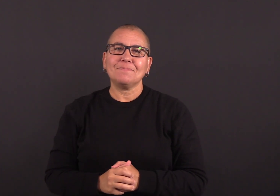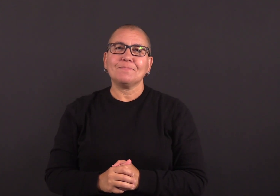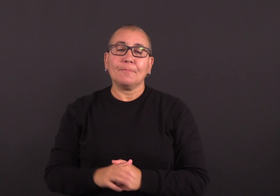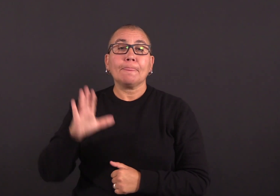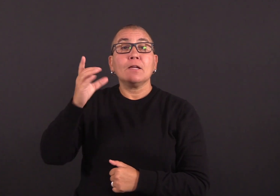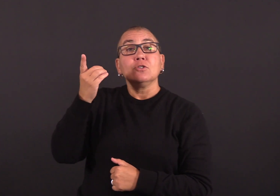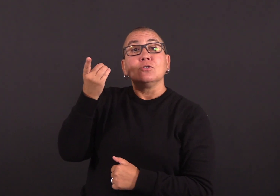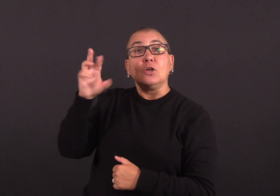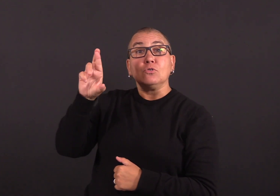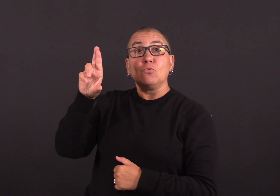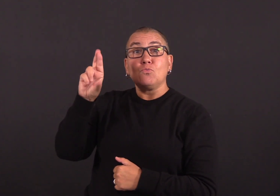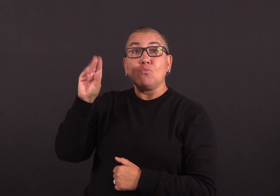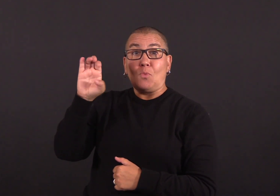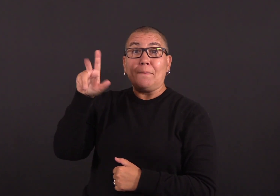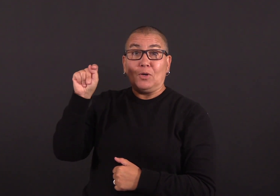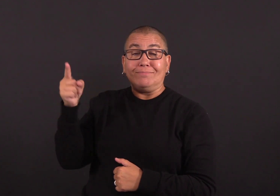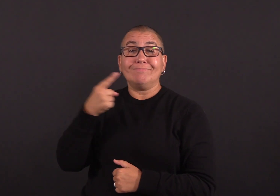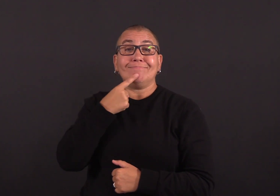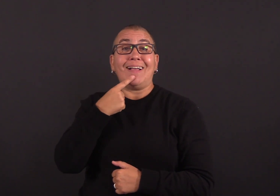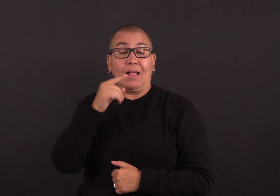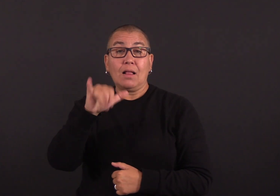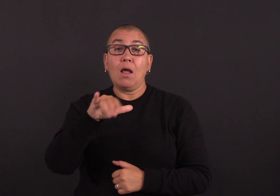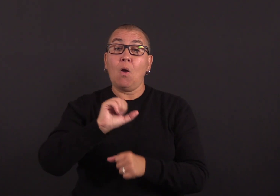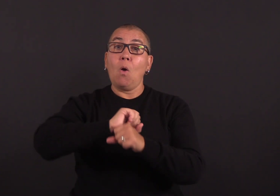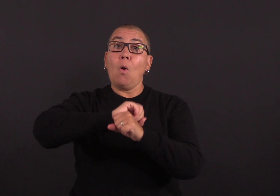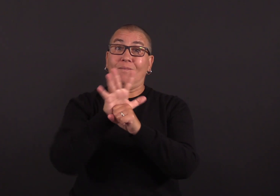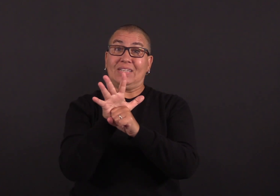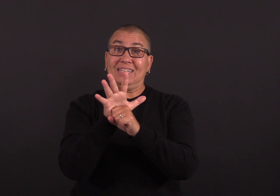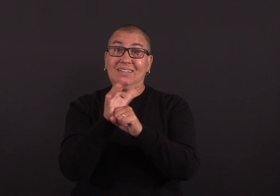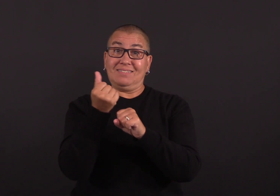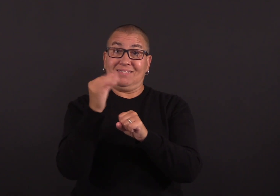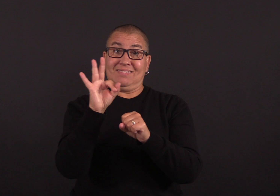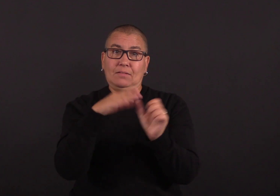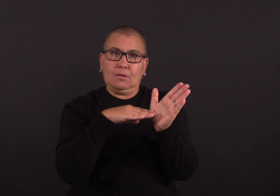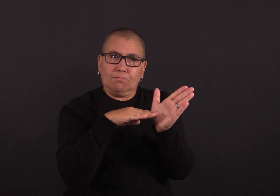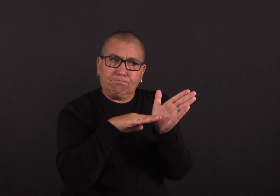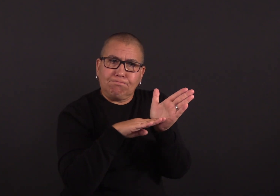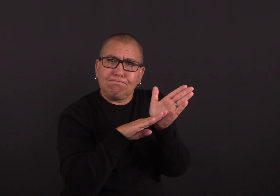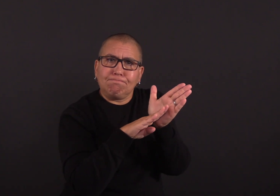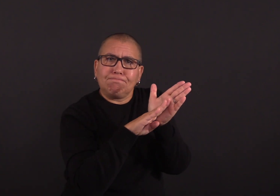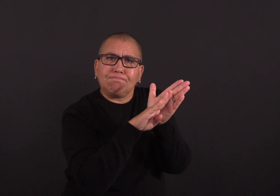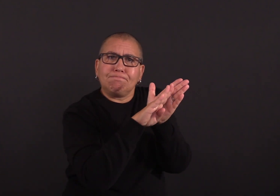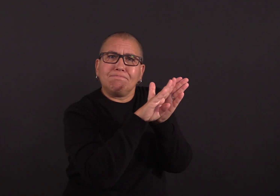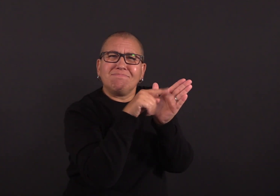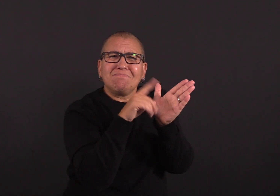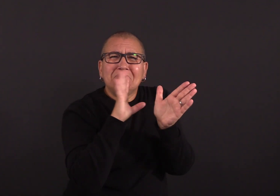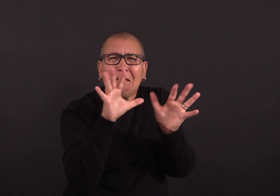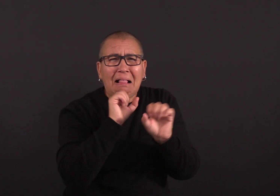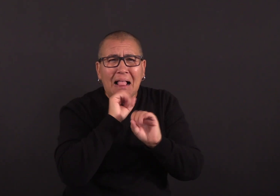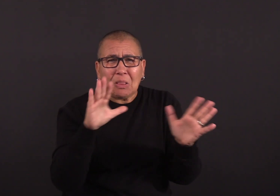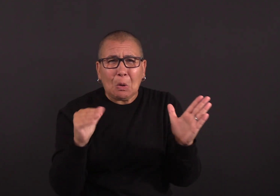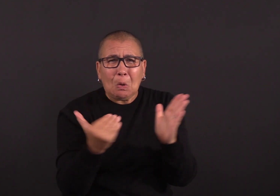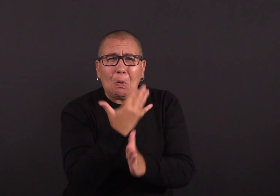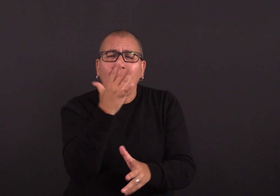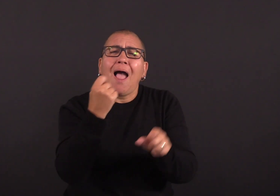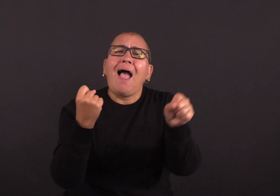subvariants. “These summer COVID-19 spikes have occurred for the past three years, most likely because more people are traveling,” says